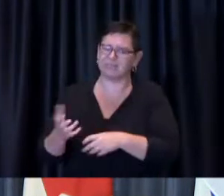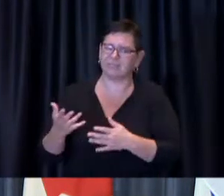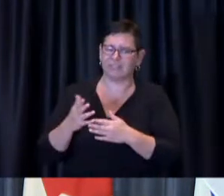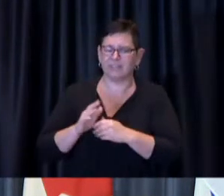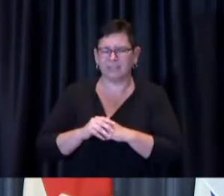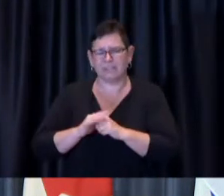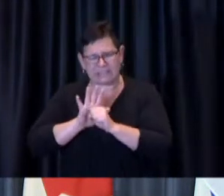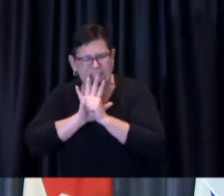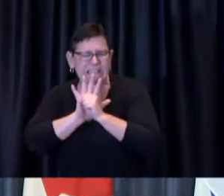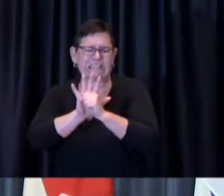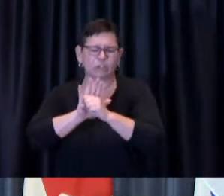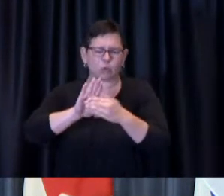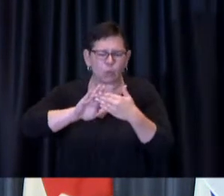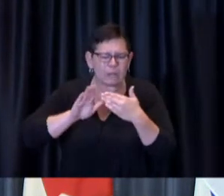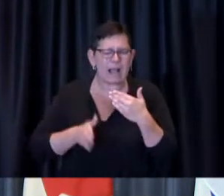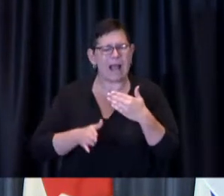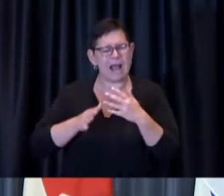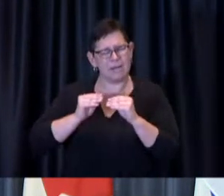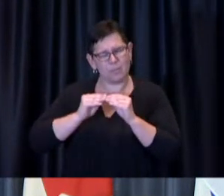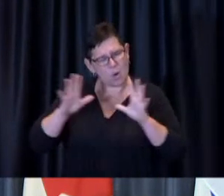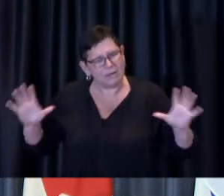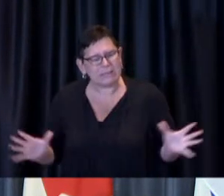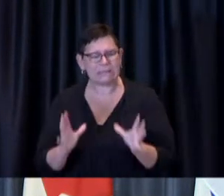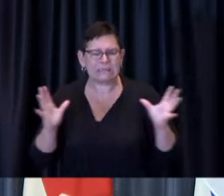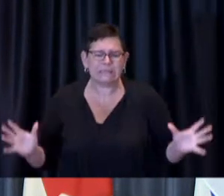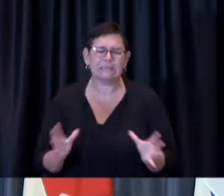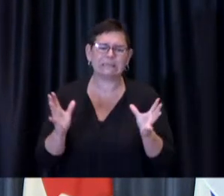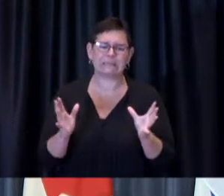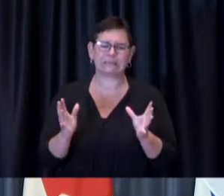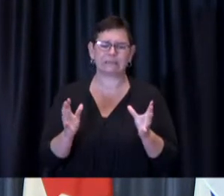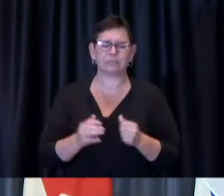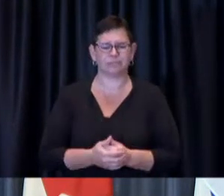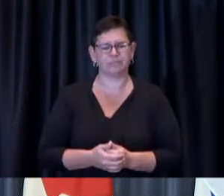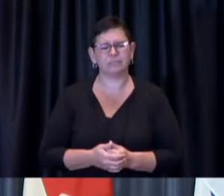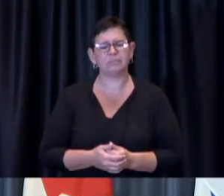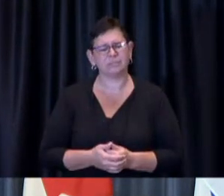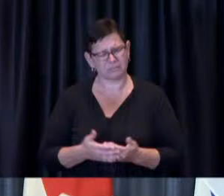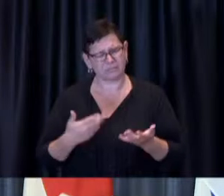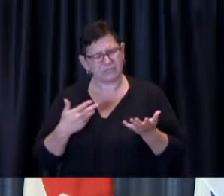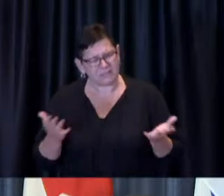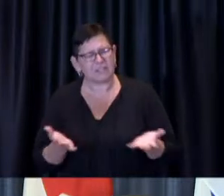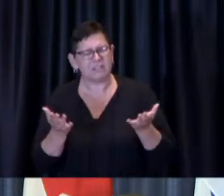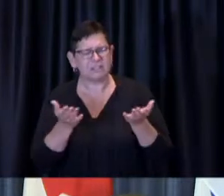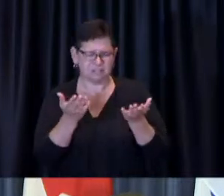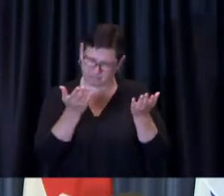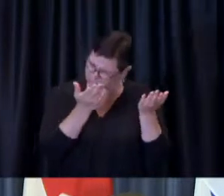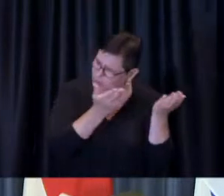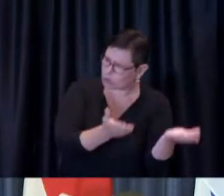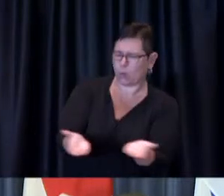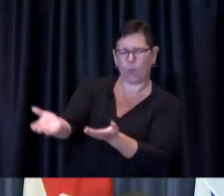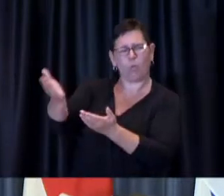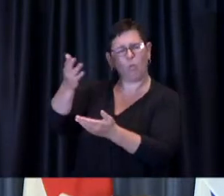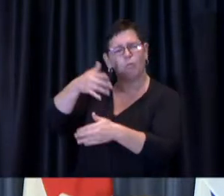I encourage all local residents to drop by any of the clinics most convenient to them over the course of this coming weekend.